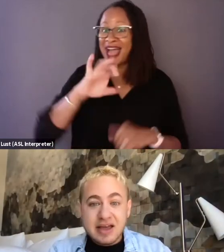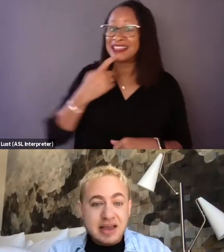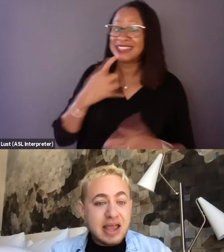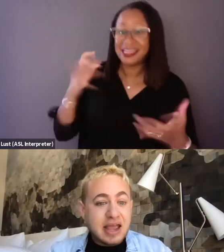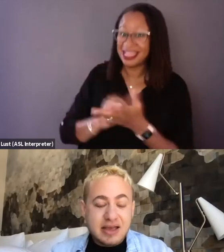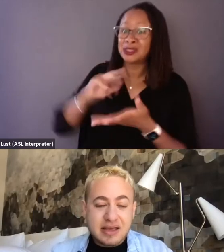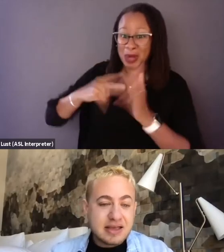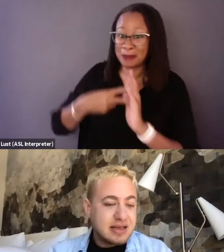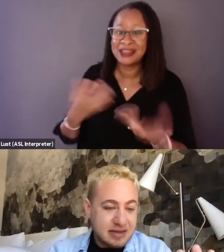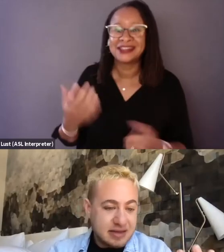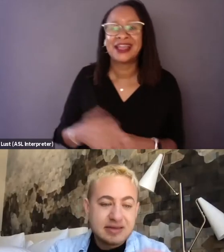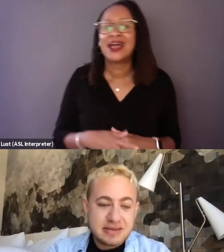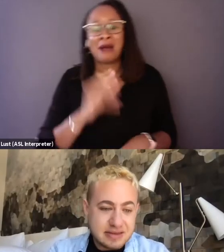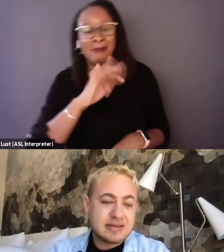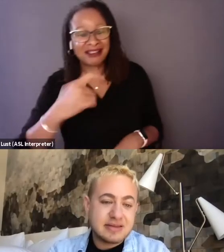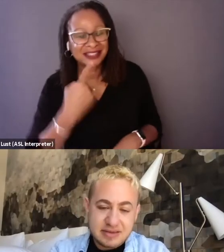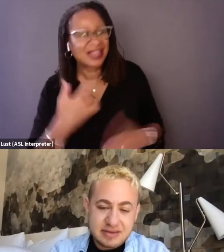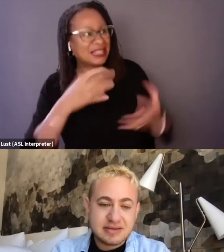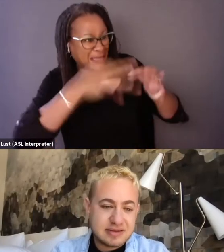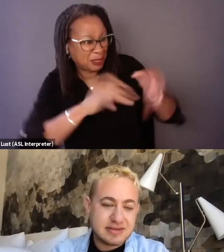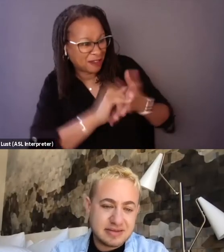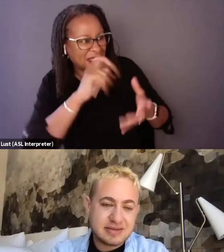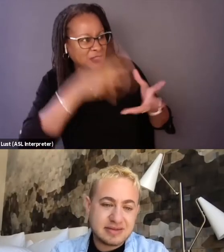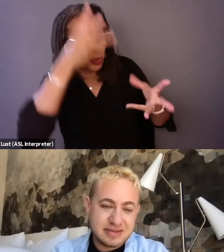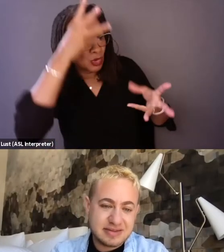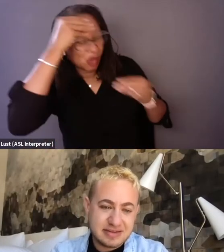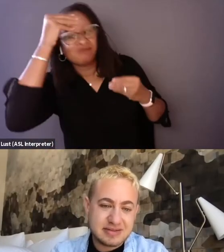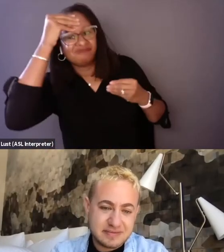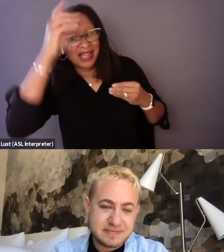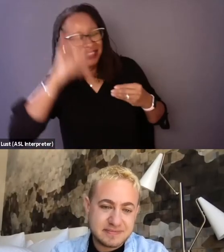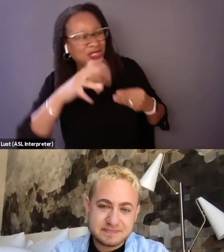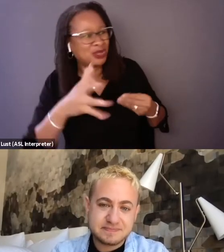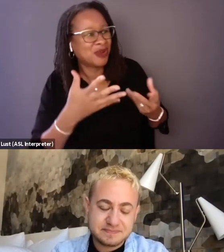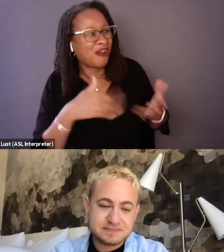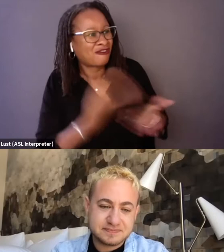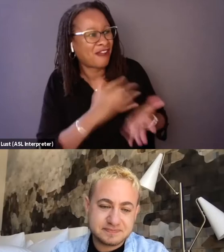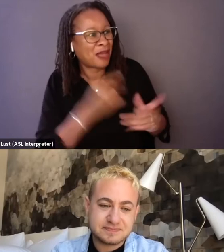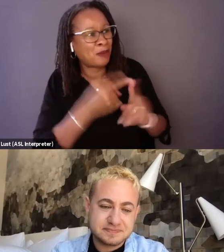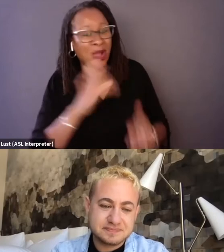The simplicity of that needed to sink in. I had to get there, right? Clare had to get there, our editor.